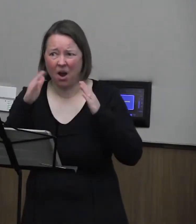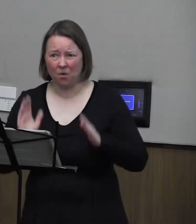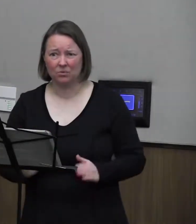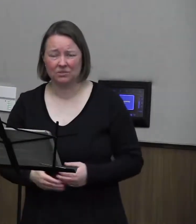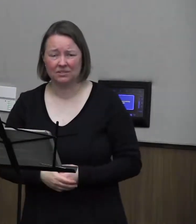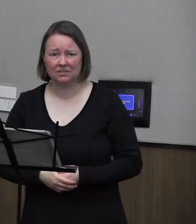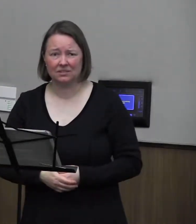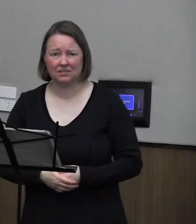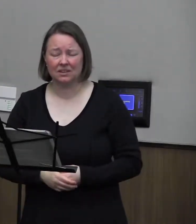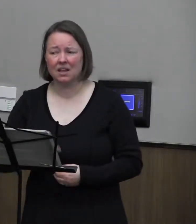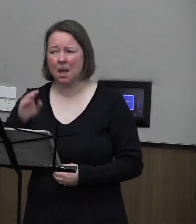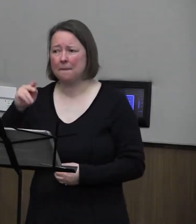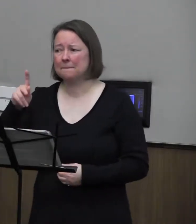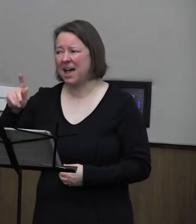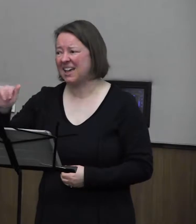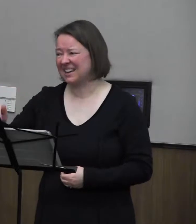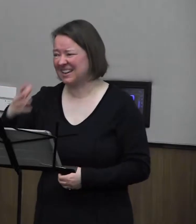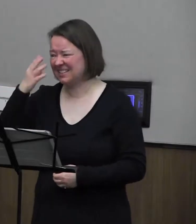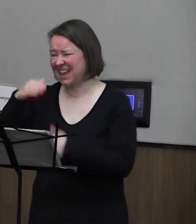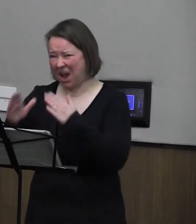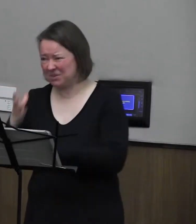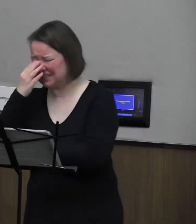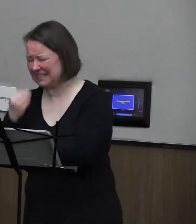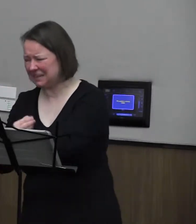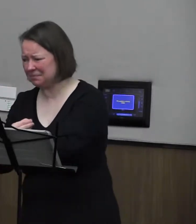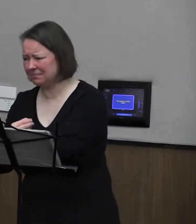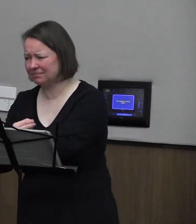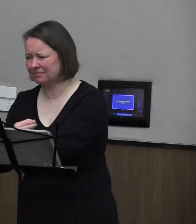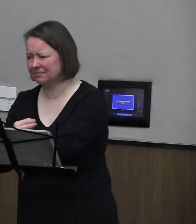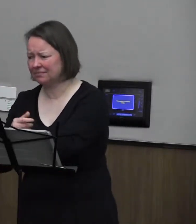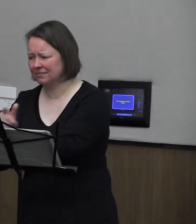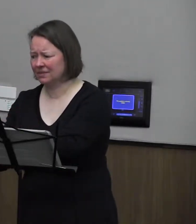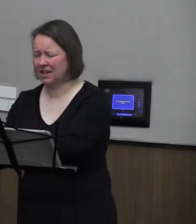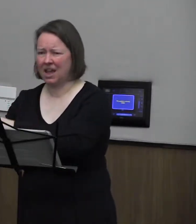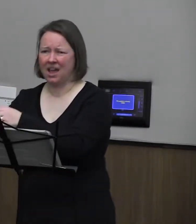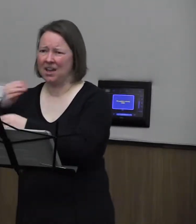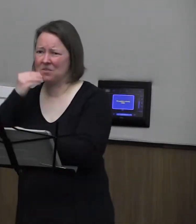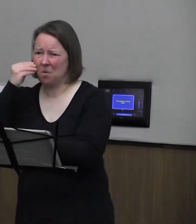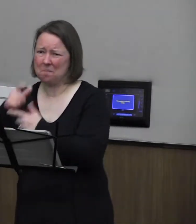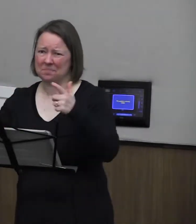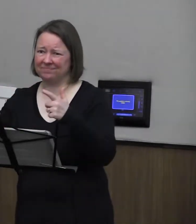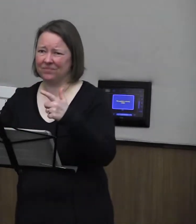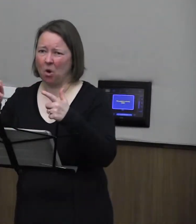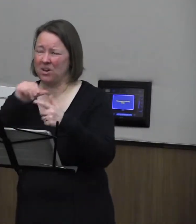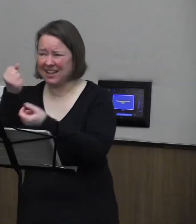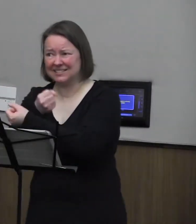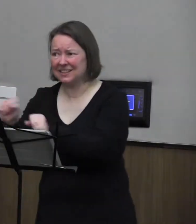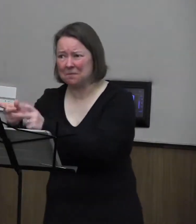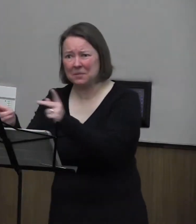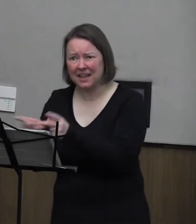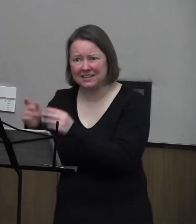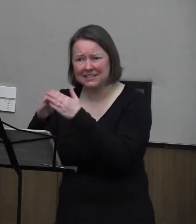The house where Melky sleeps is not a home. Worse still, it is not in a safe part of town.